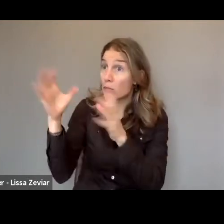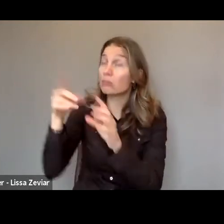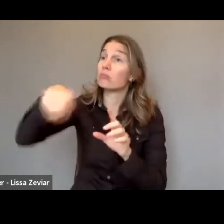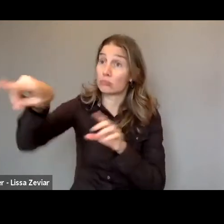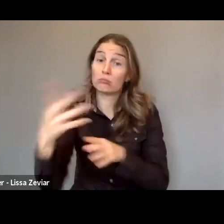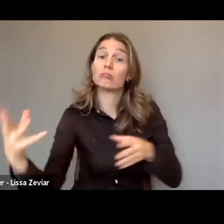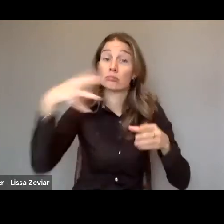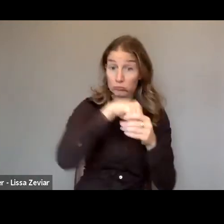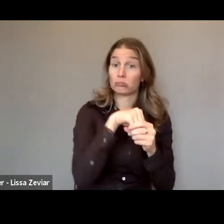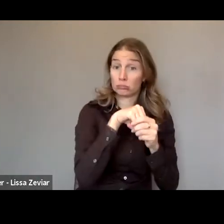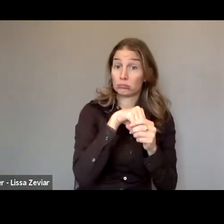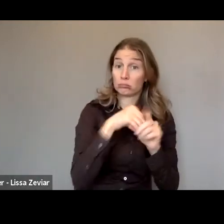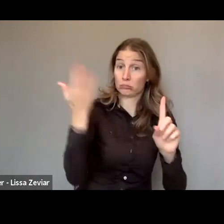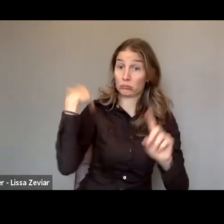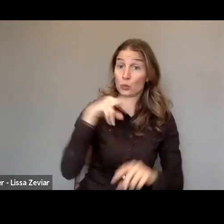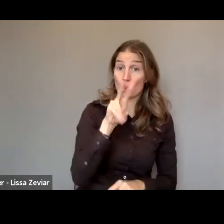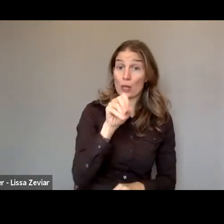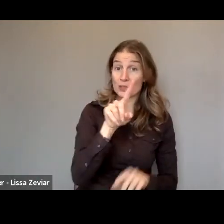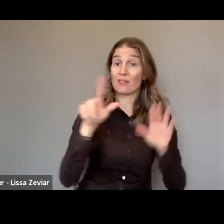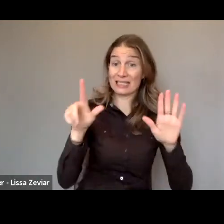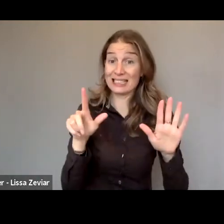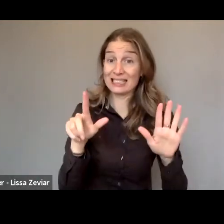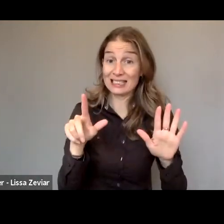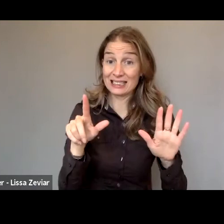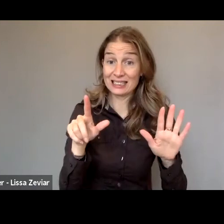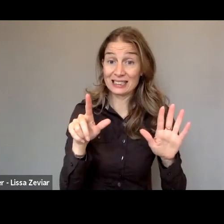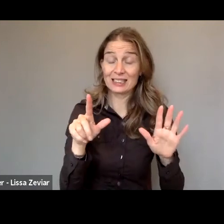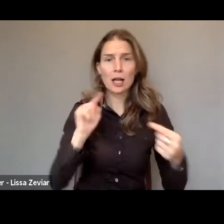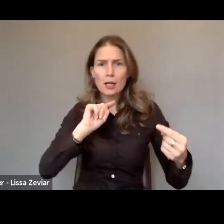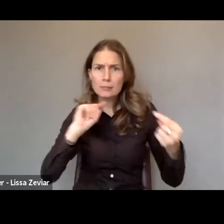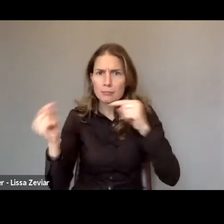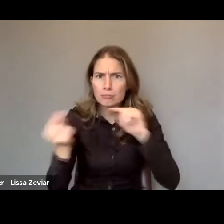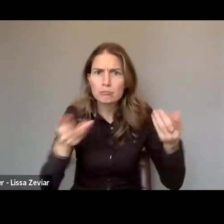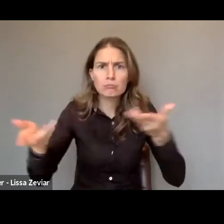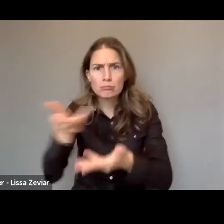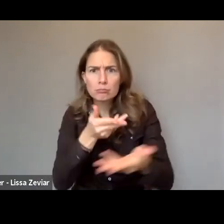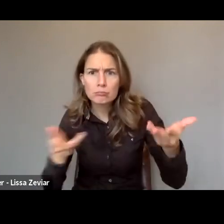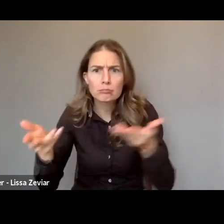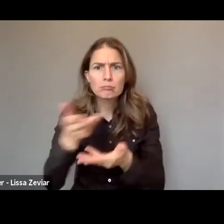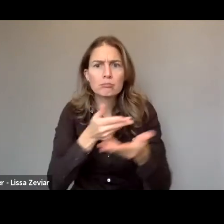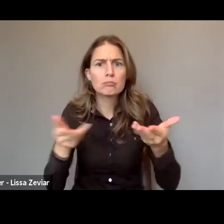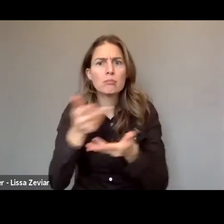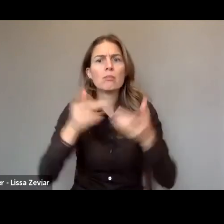In this context, an interesting debate took place related to the conceptualization of gender violence.